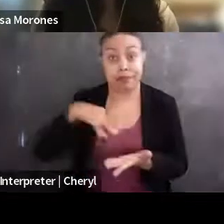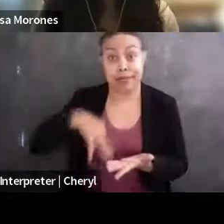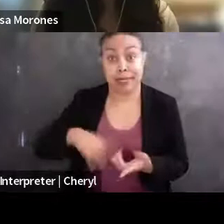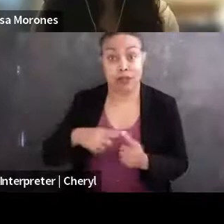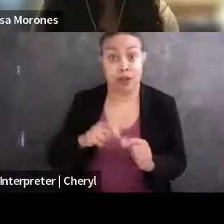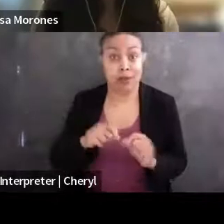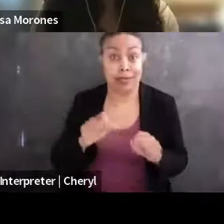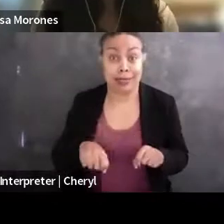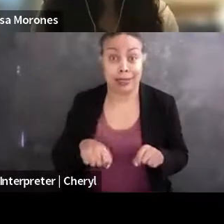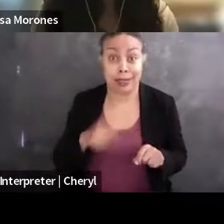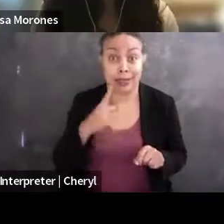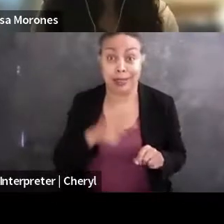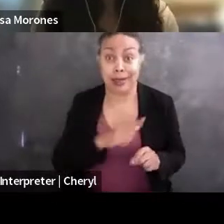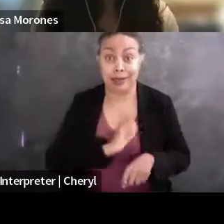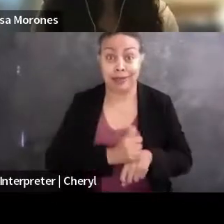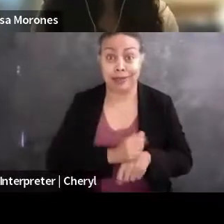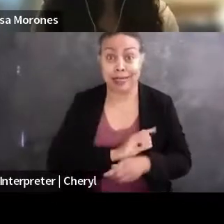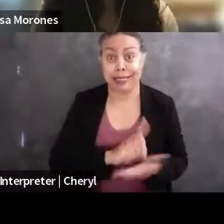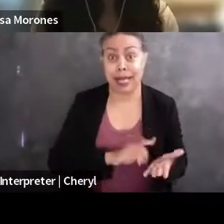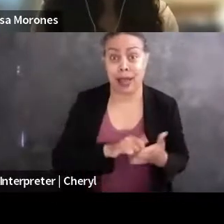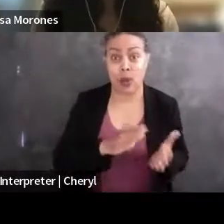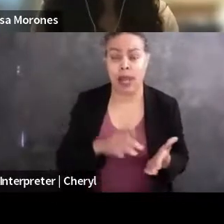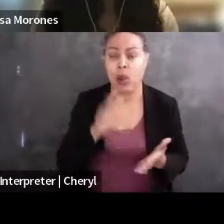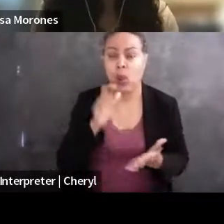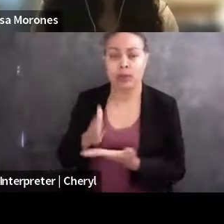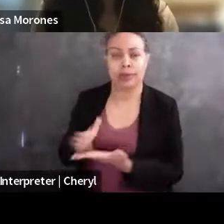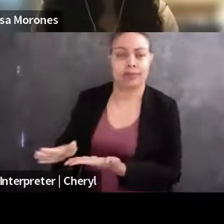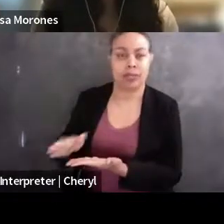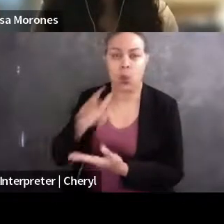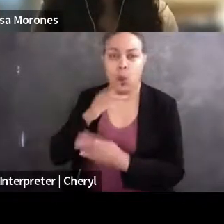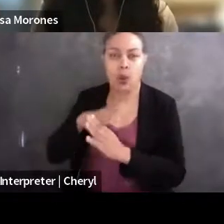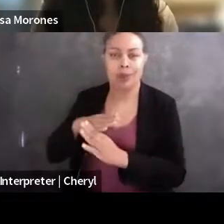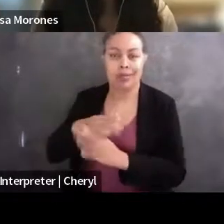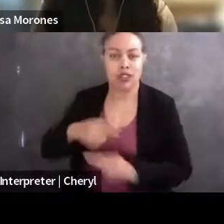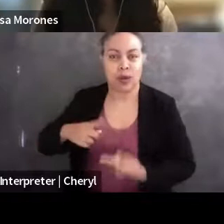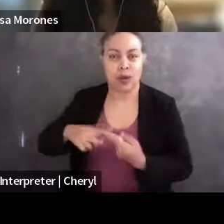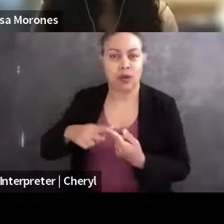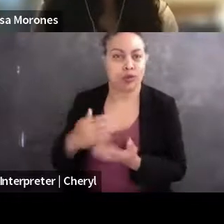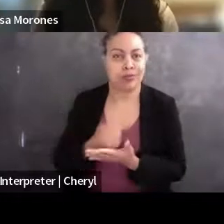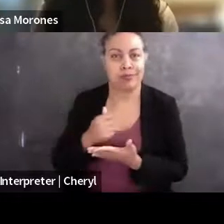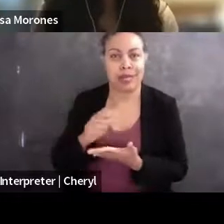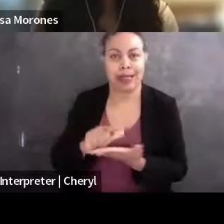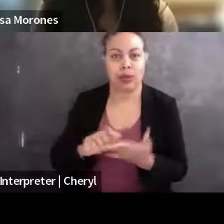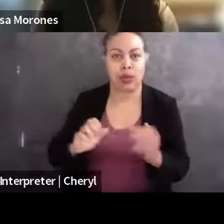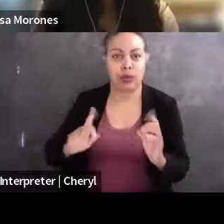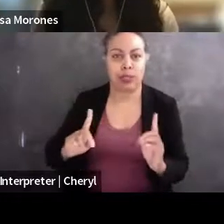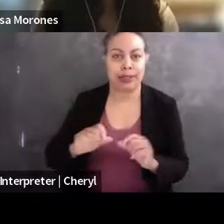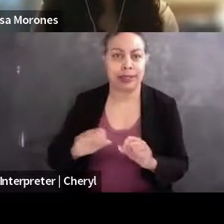and who have a much harder time accessing the legal education system. And then, of course,